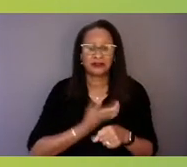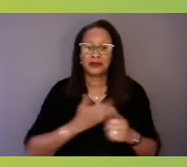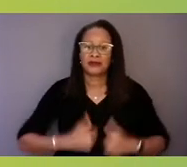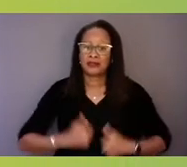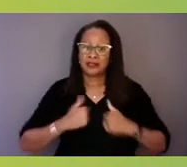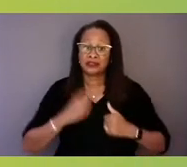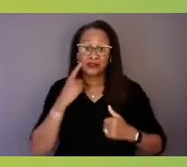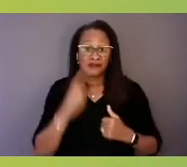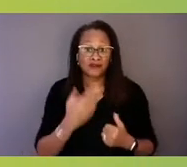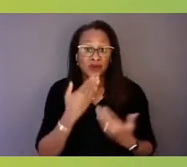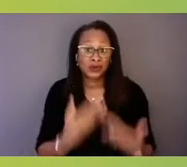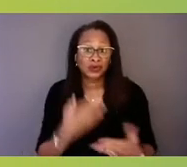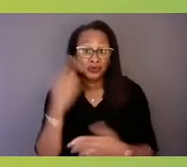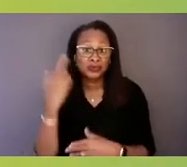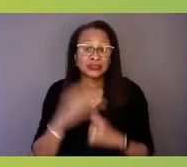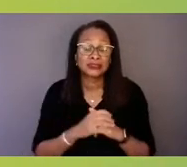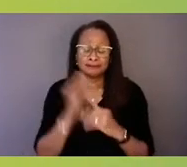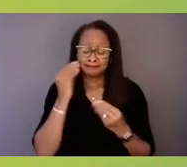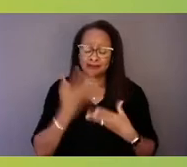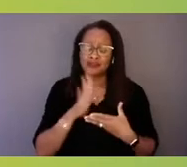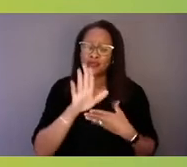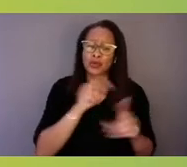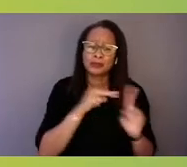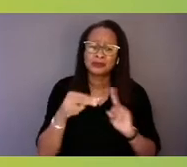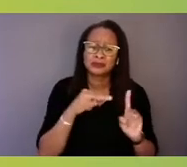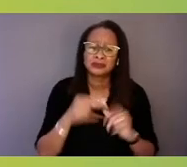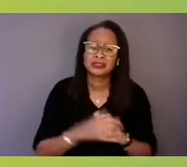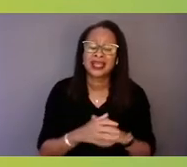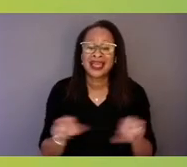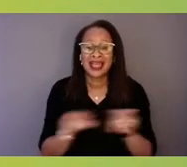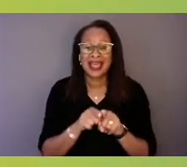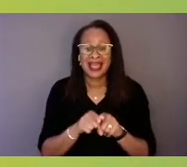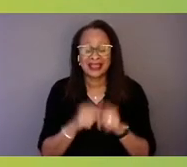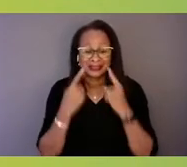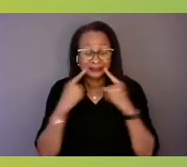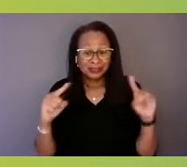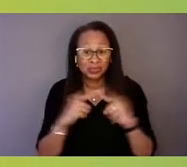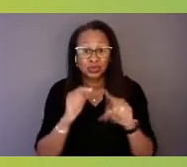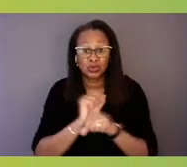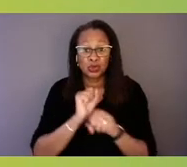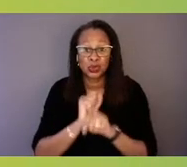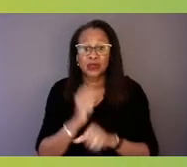Tell us from your perspective, as a testament to the work that you and Dr. Satcher have been doing for years,